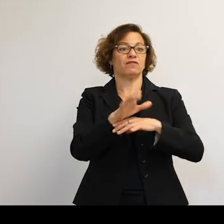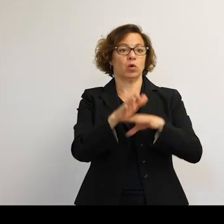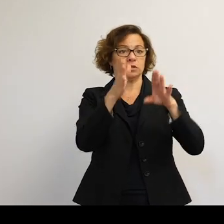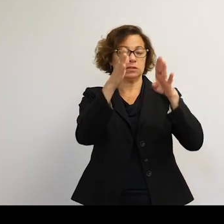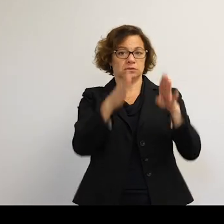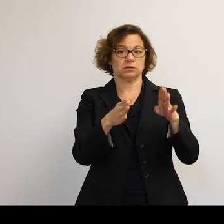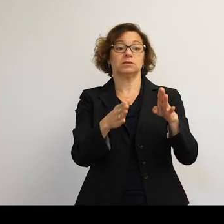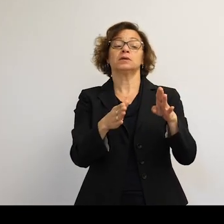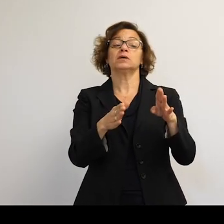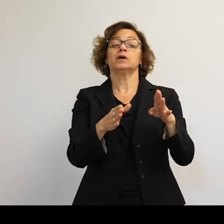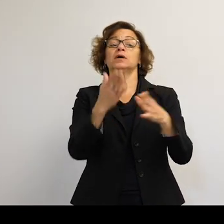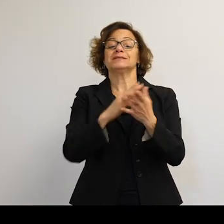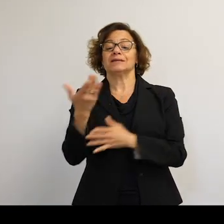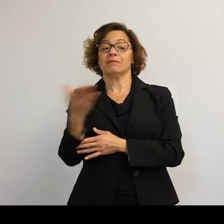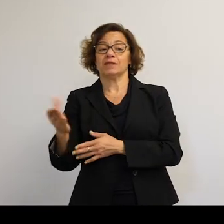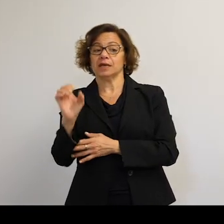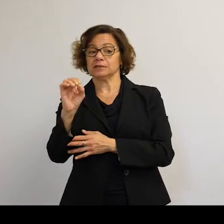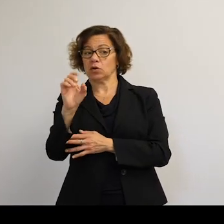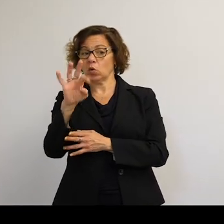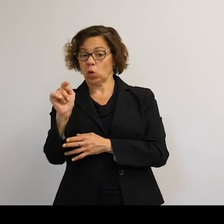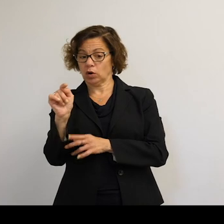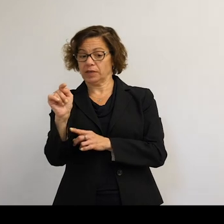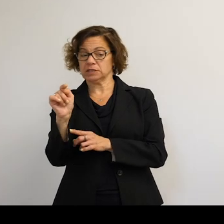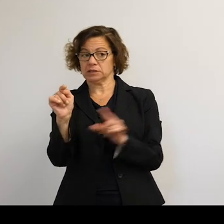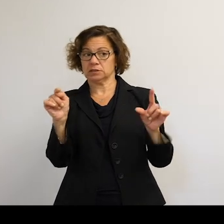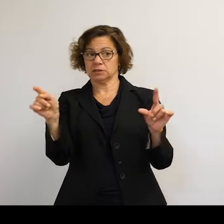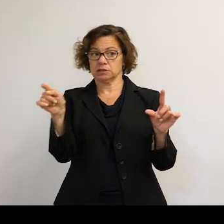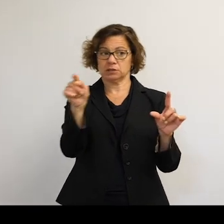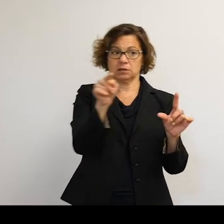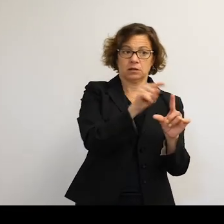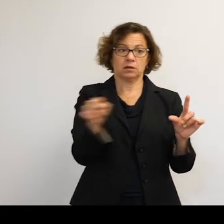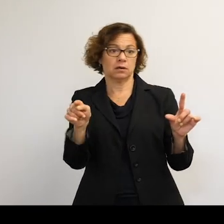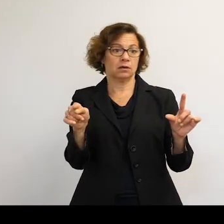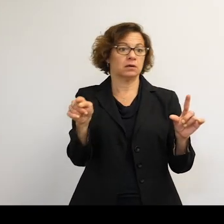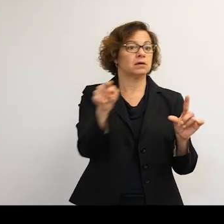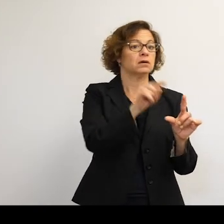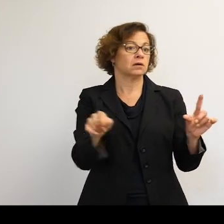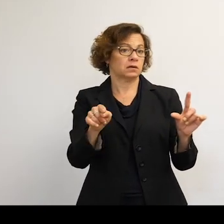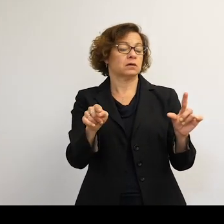can be changed due to the magnetic field. The actual flipping of that--